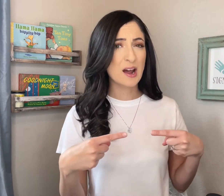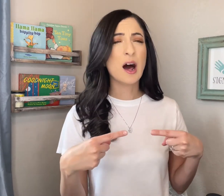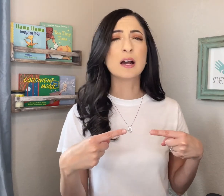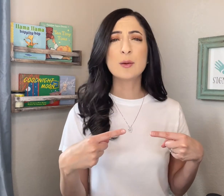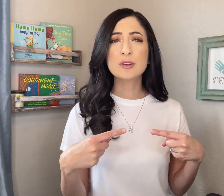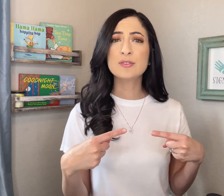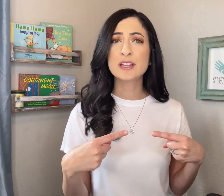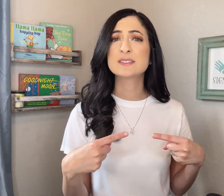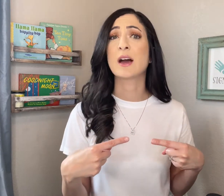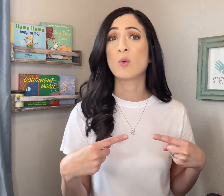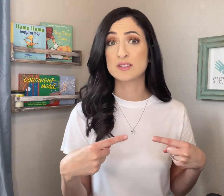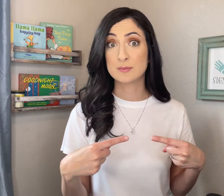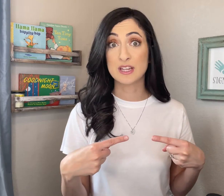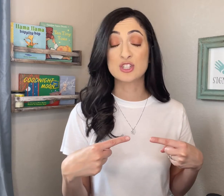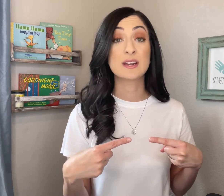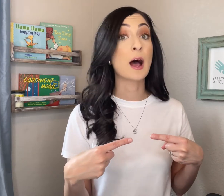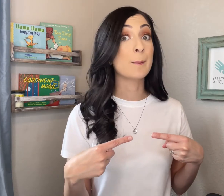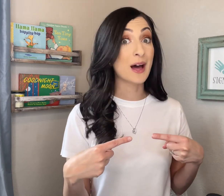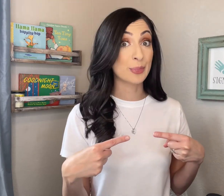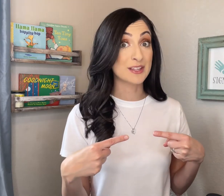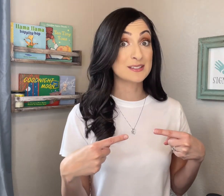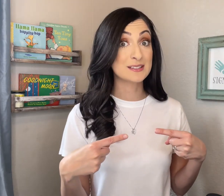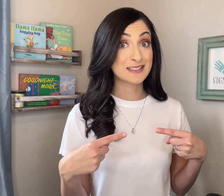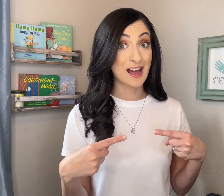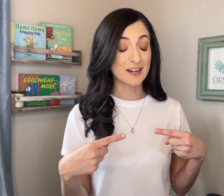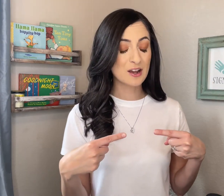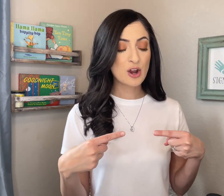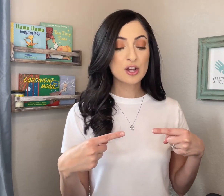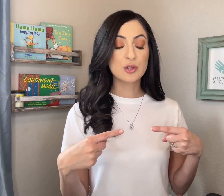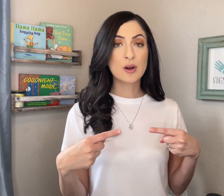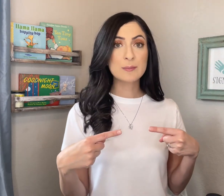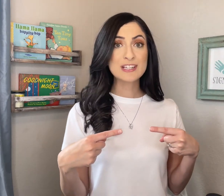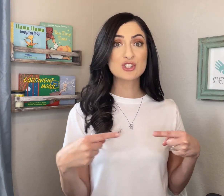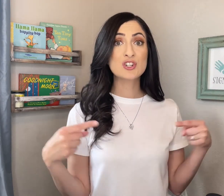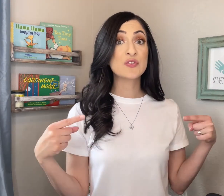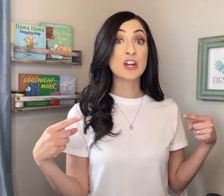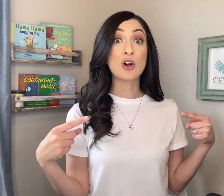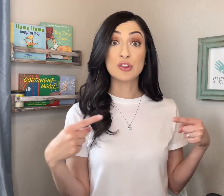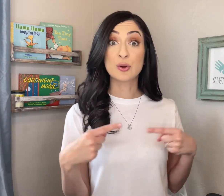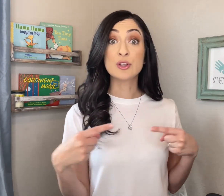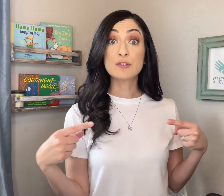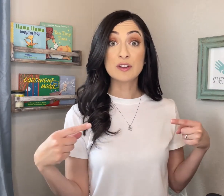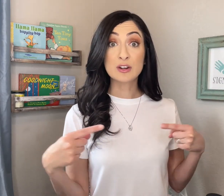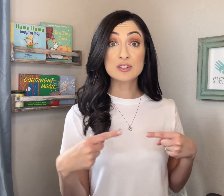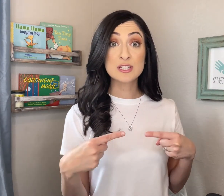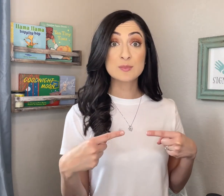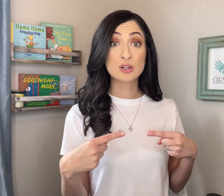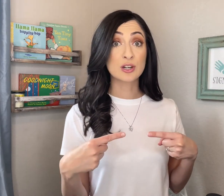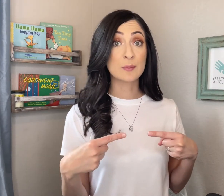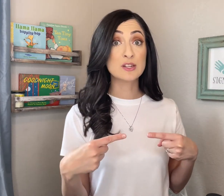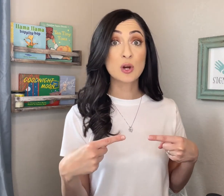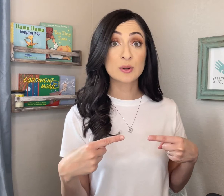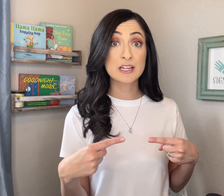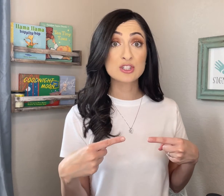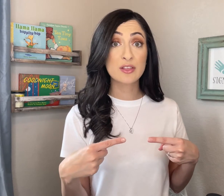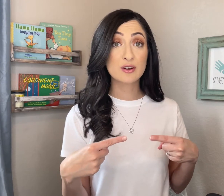A couple of things I want to mention about this sign. You want to make sure that although your fingertips are coming toward each other,